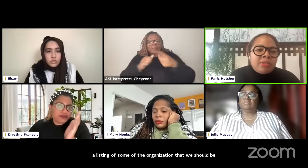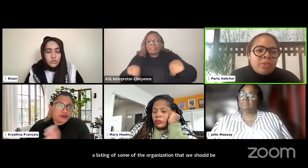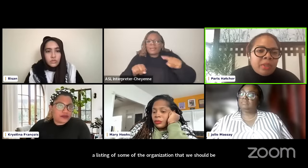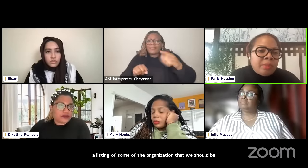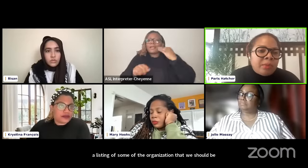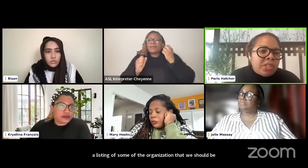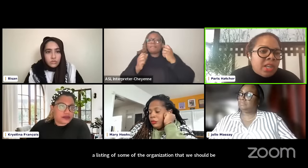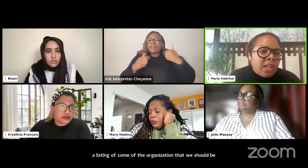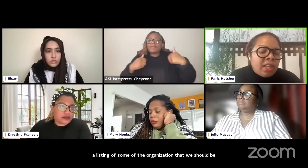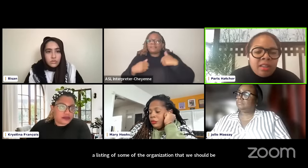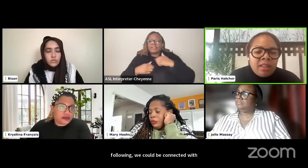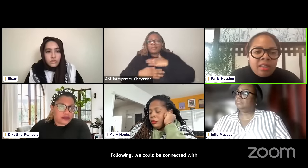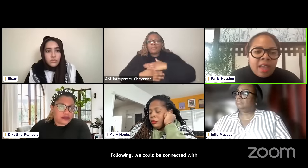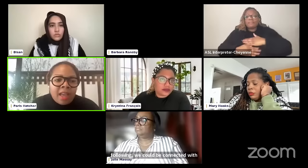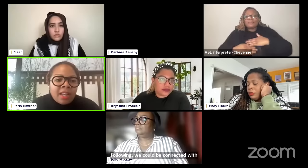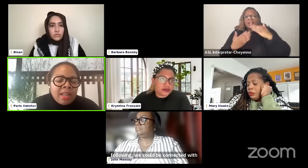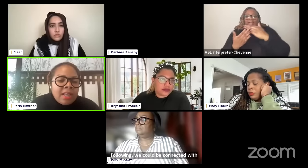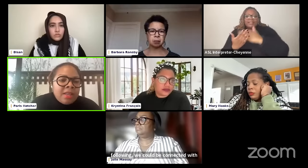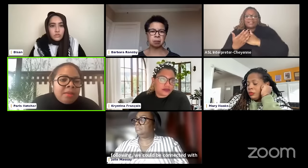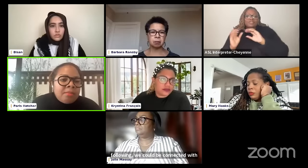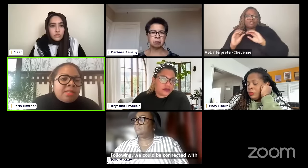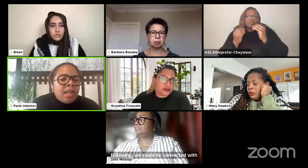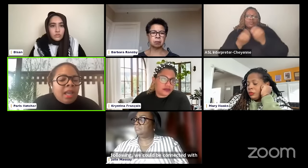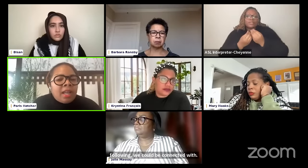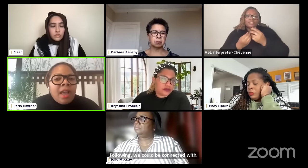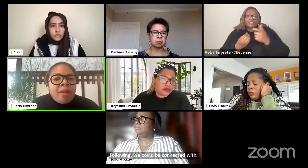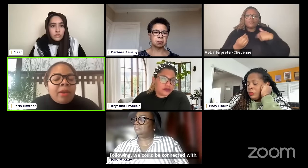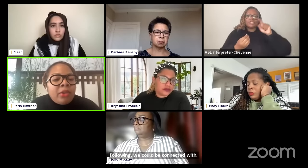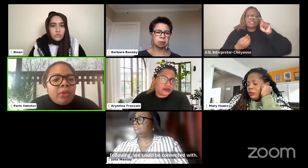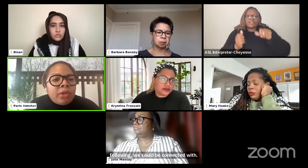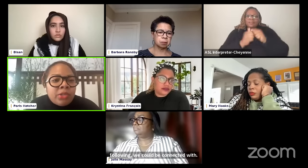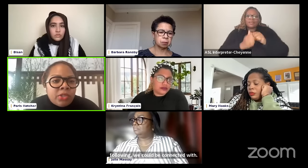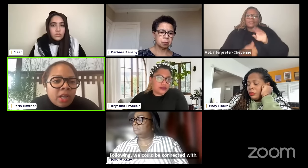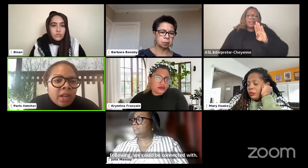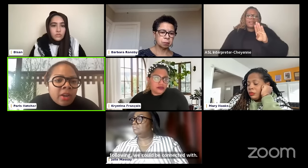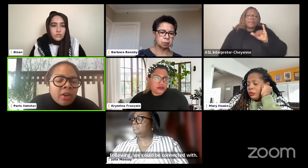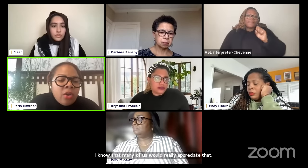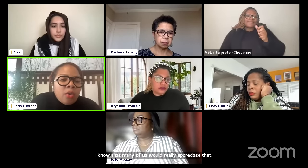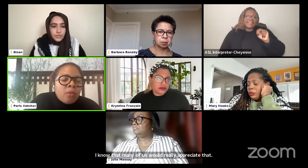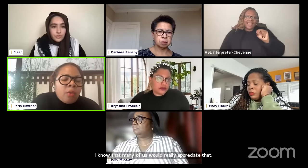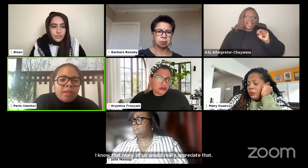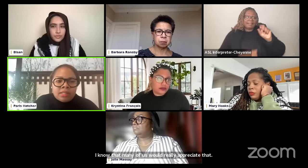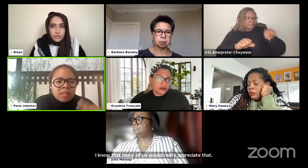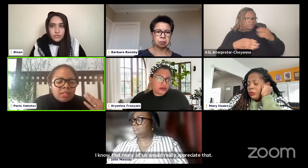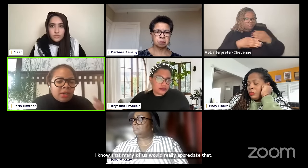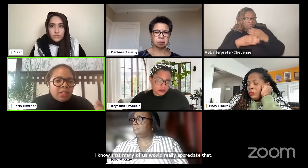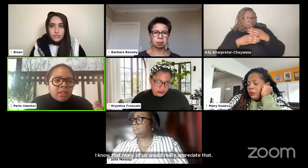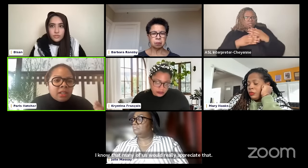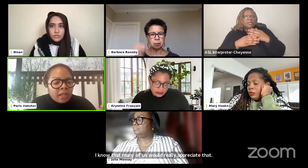us would really appreciate that ban how about you could you share what does solidarity look